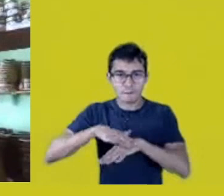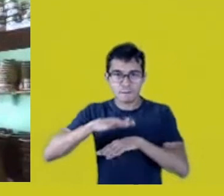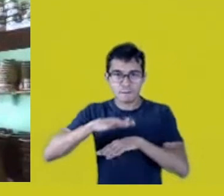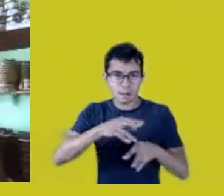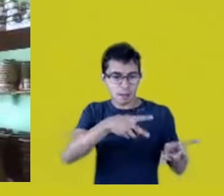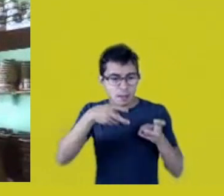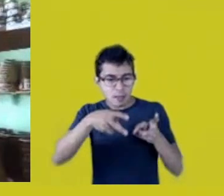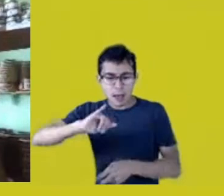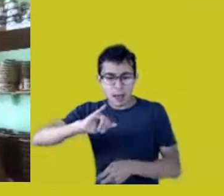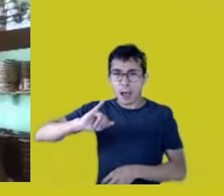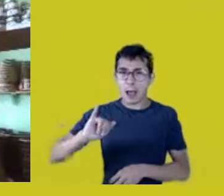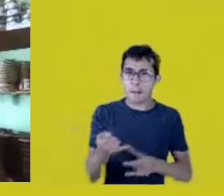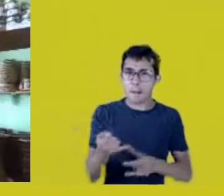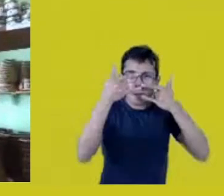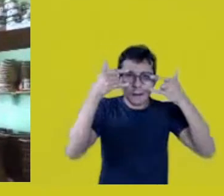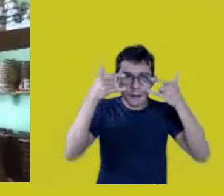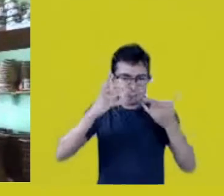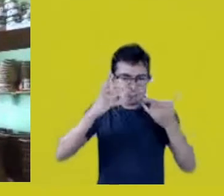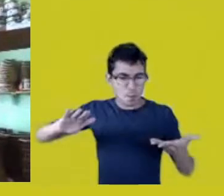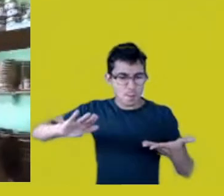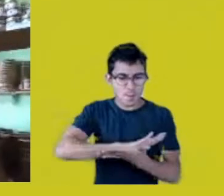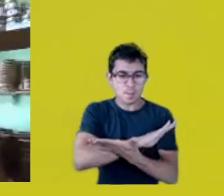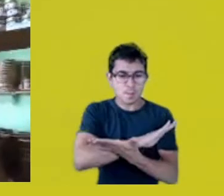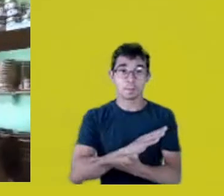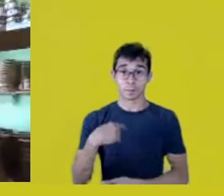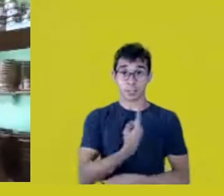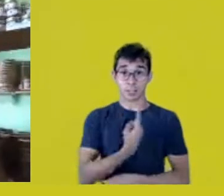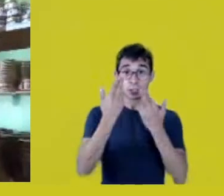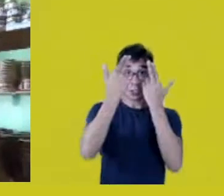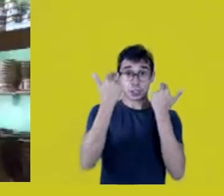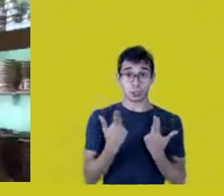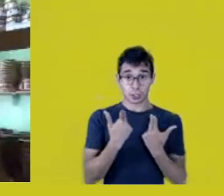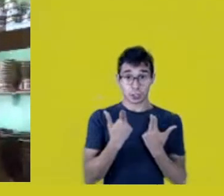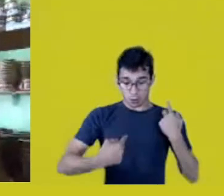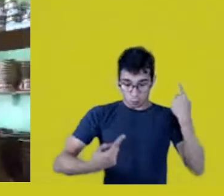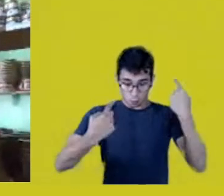We’re biologically more sensible to viruses such as this flu.